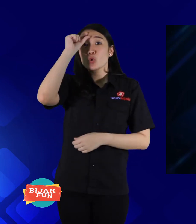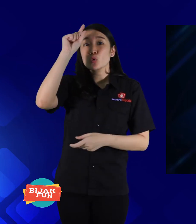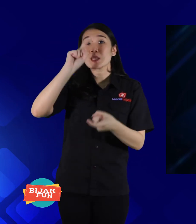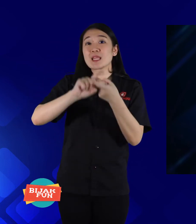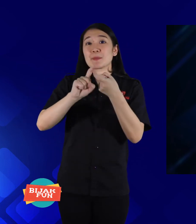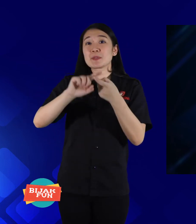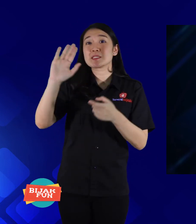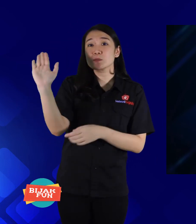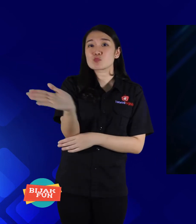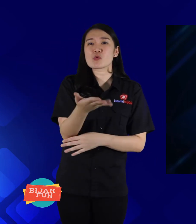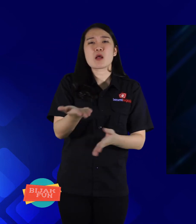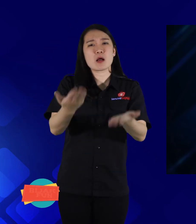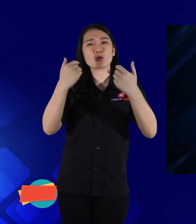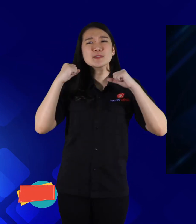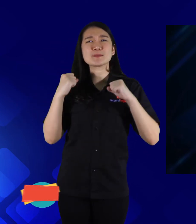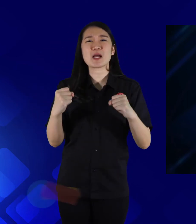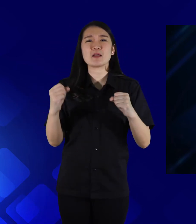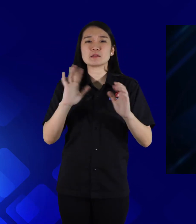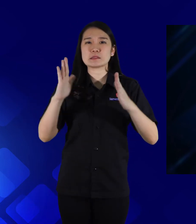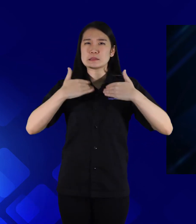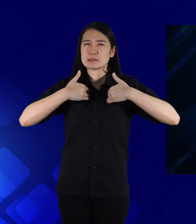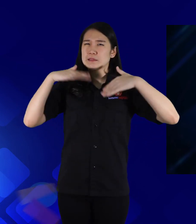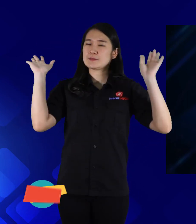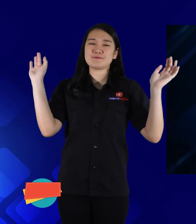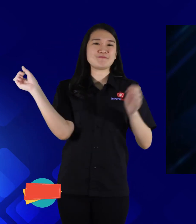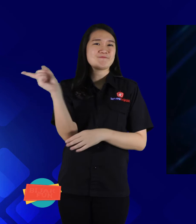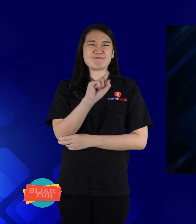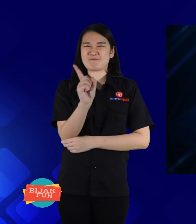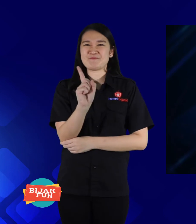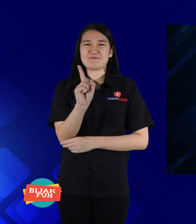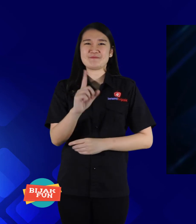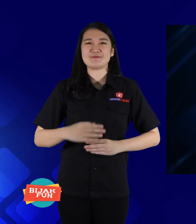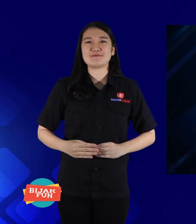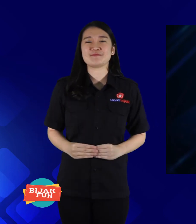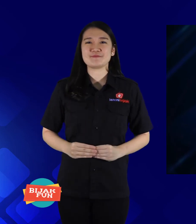To all my friends, Keep the spirit! Don't give up.